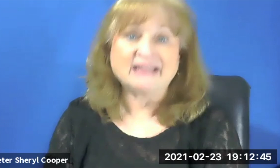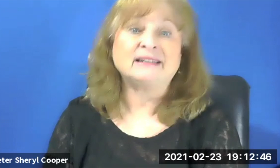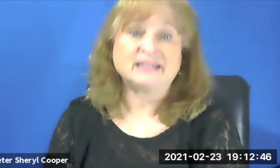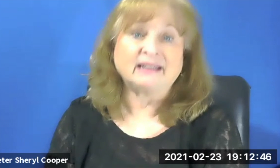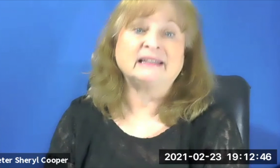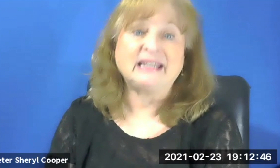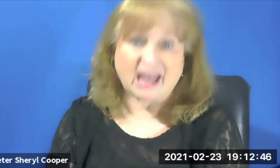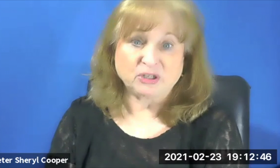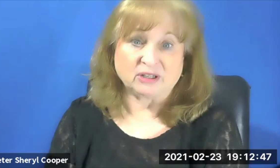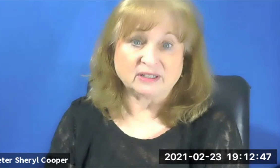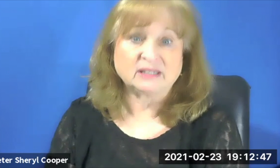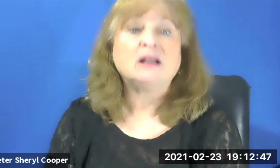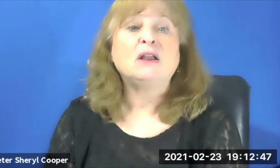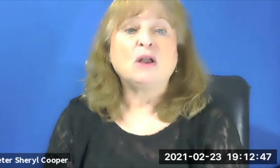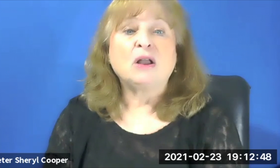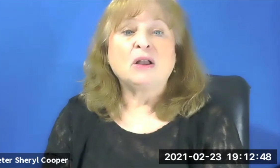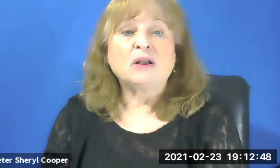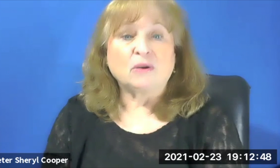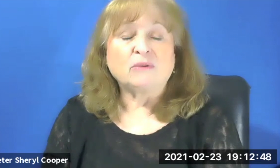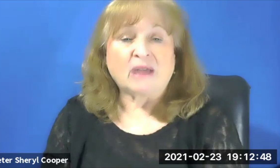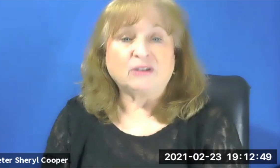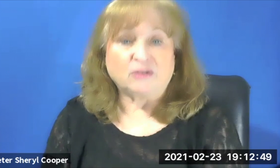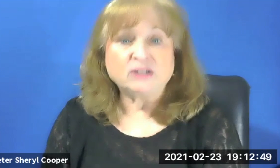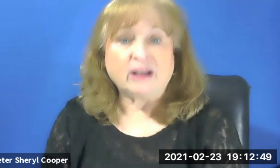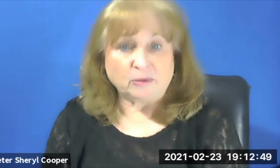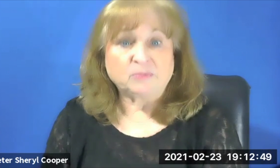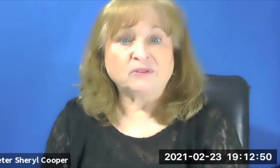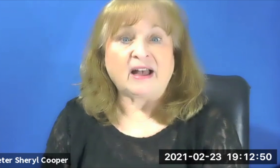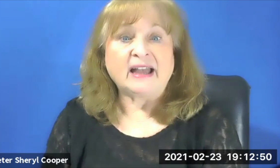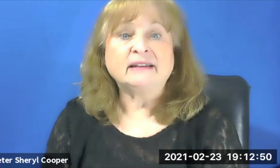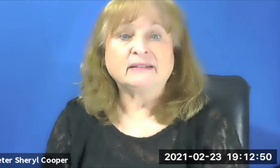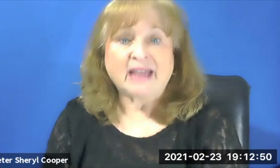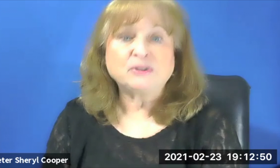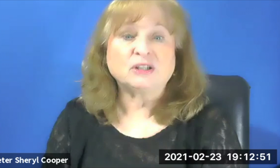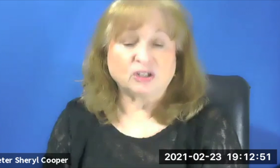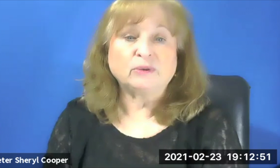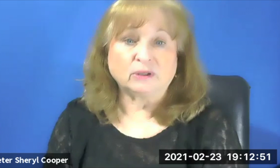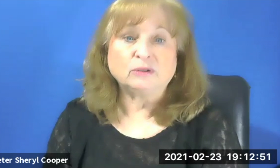And, secondly, captions. The grant helps provide captions to include